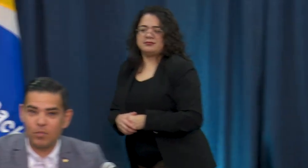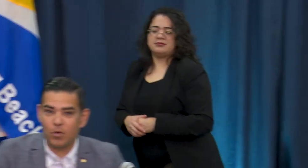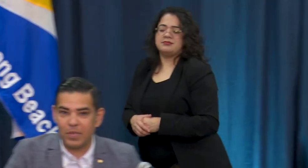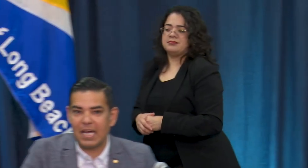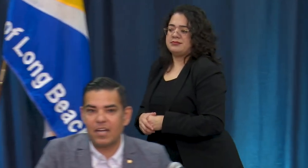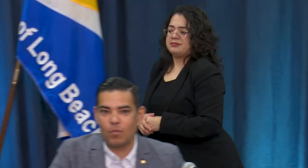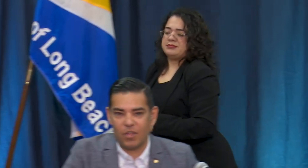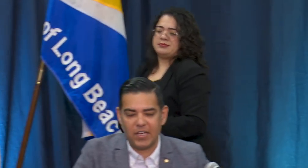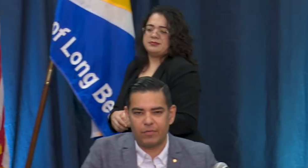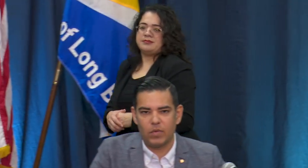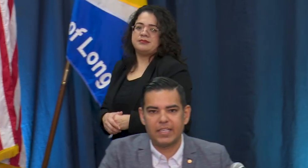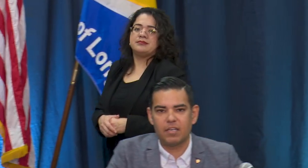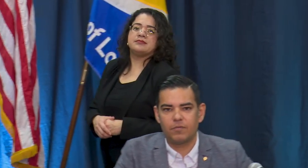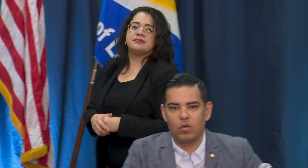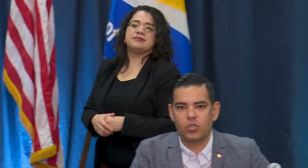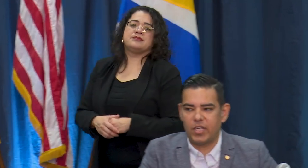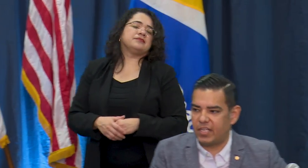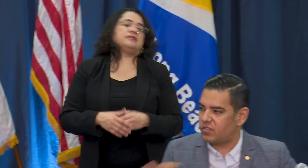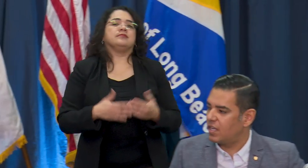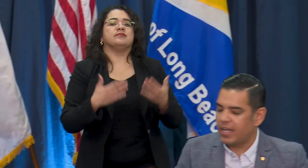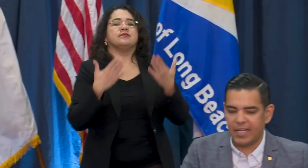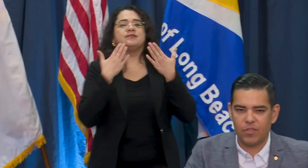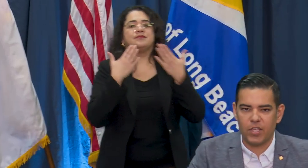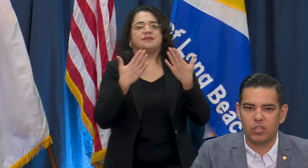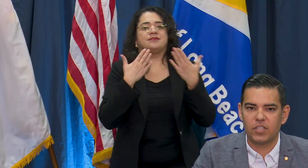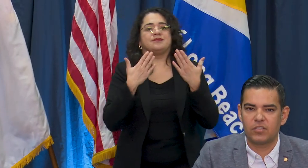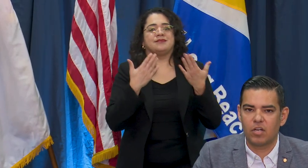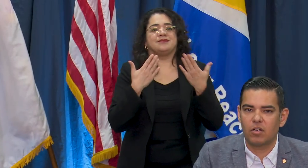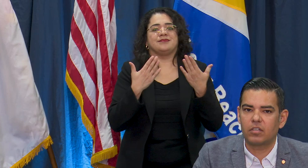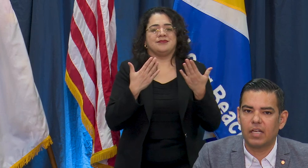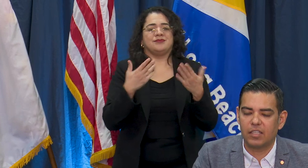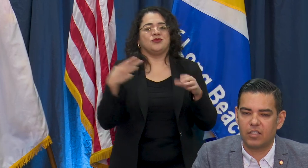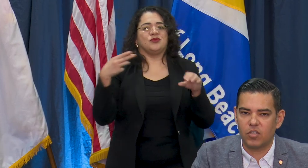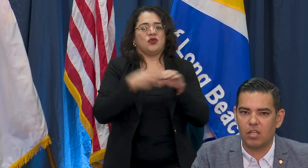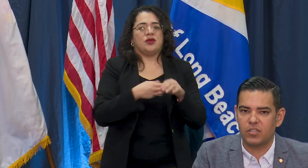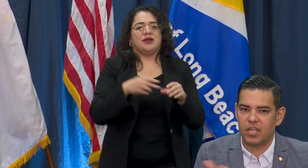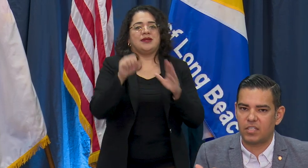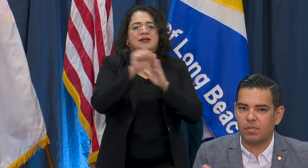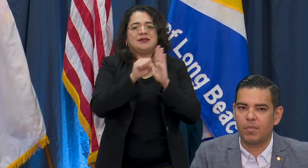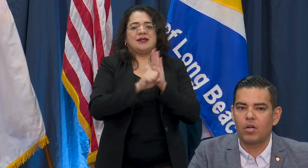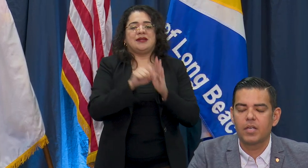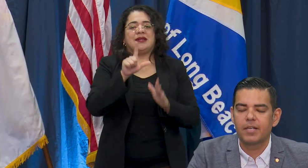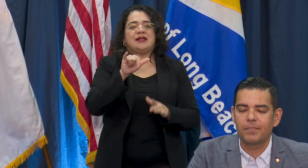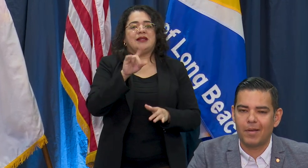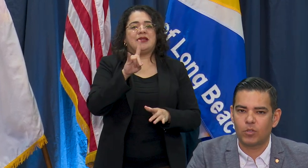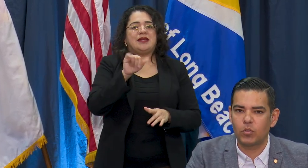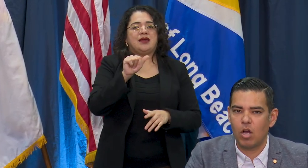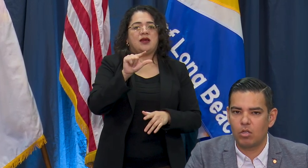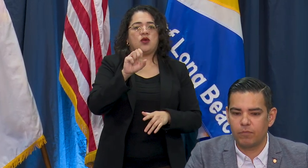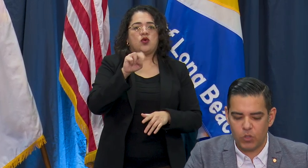por por mirar an I want thank everyone again for joining us and again thank you to State Senator Lena Gonzalez and Assemblymember Patrick O'Donnell for